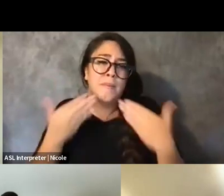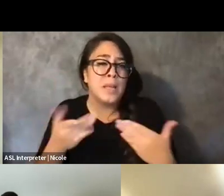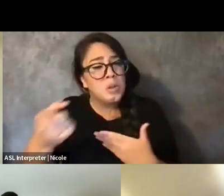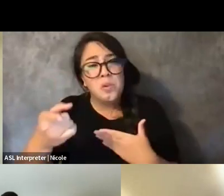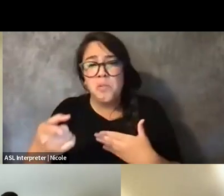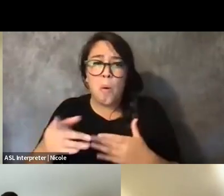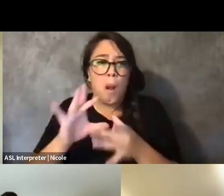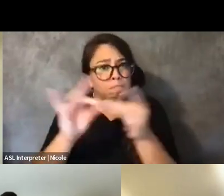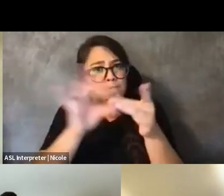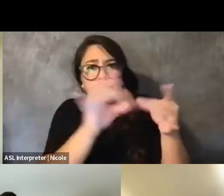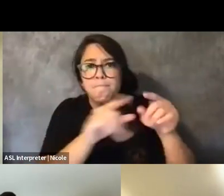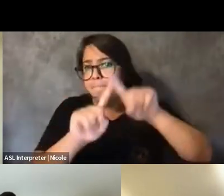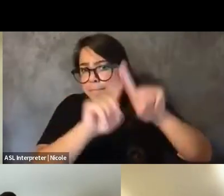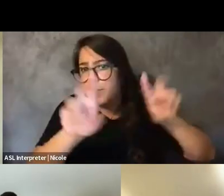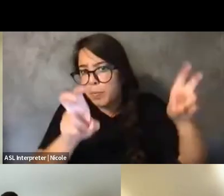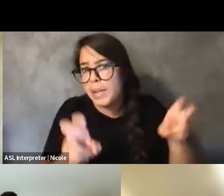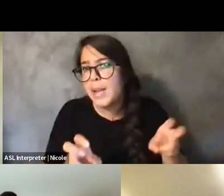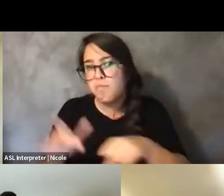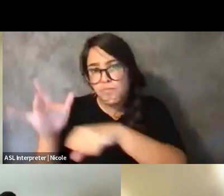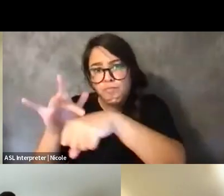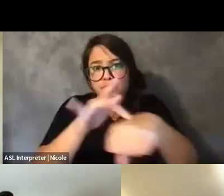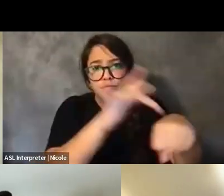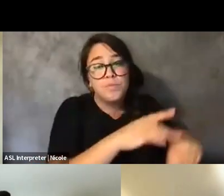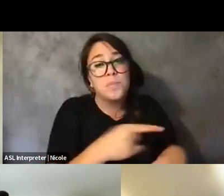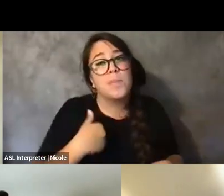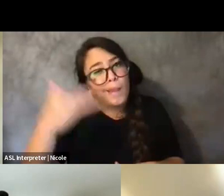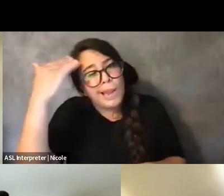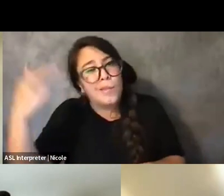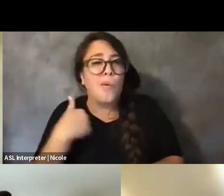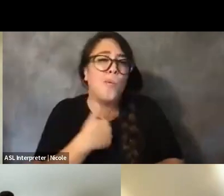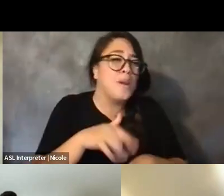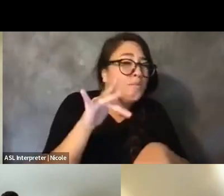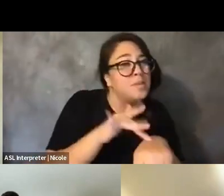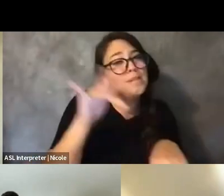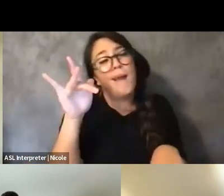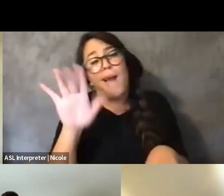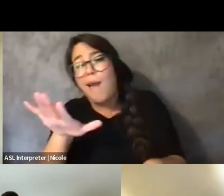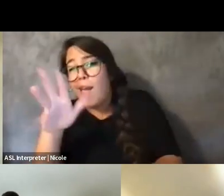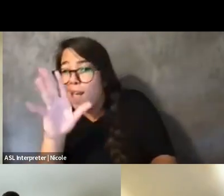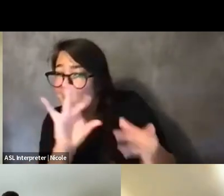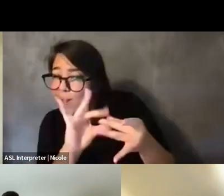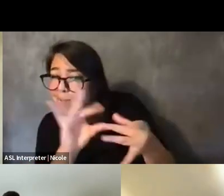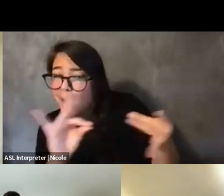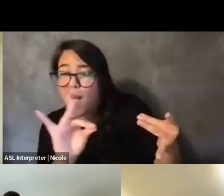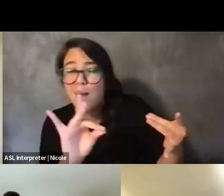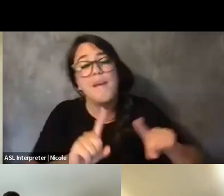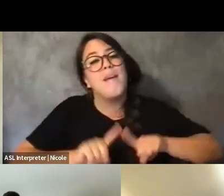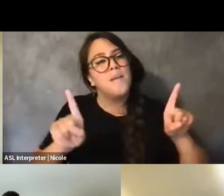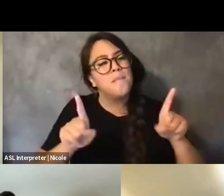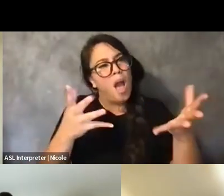So I know we've been, like, touching upon it, dancing around it, but what have your experiences been like --